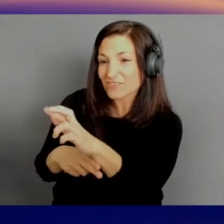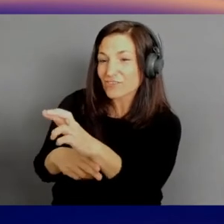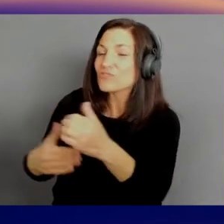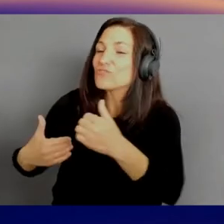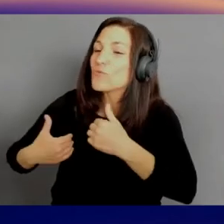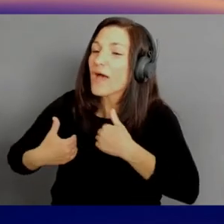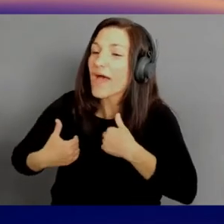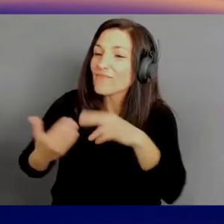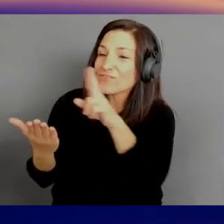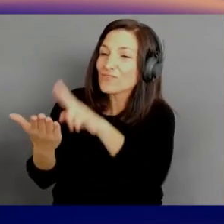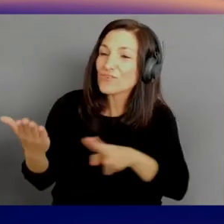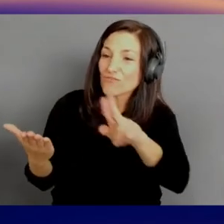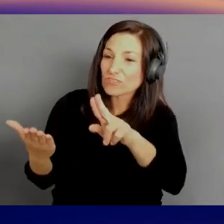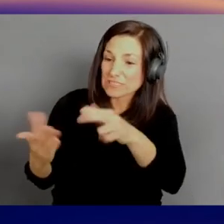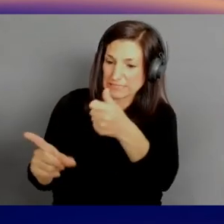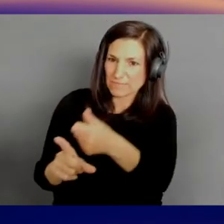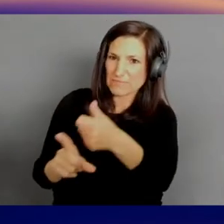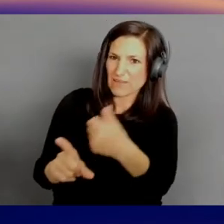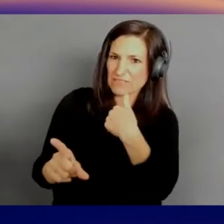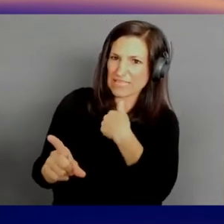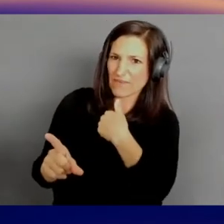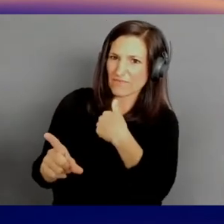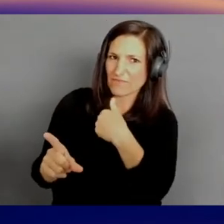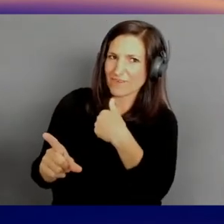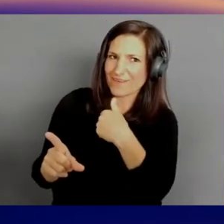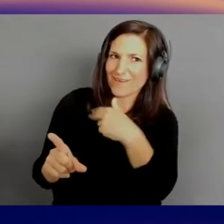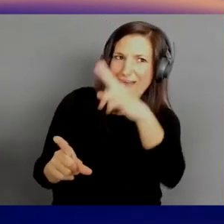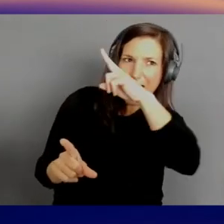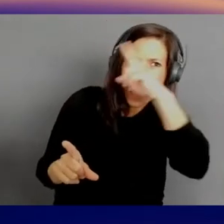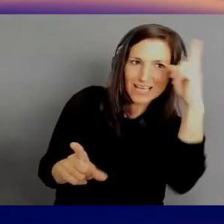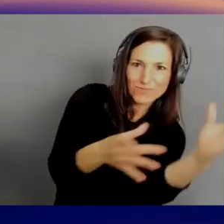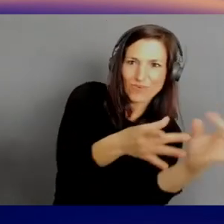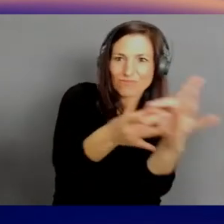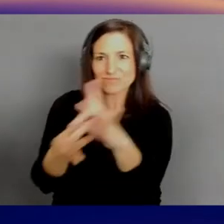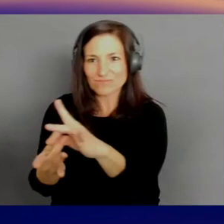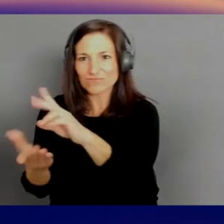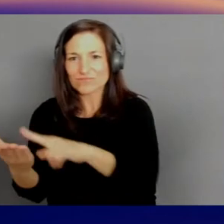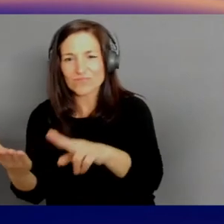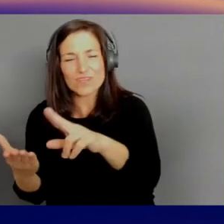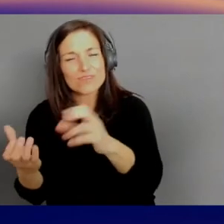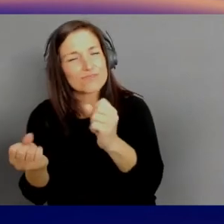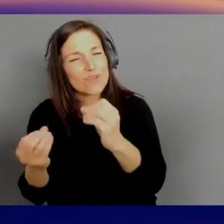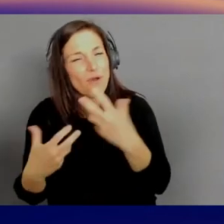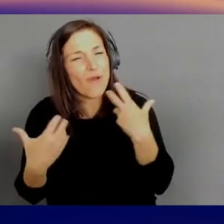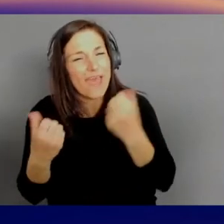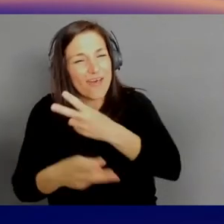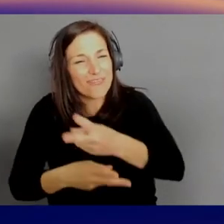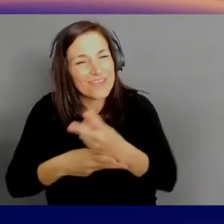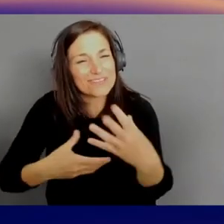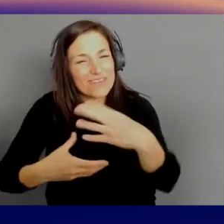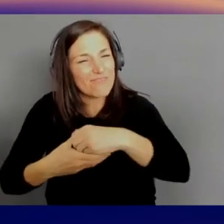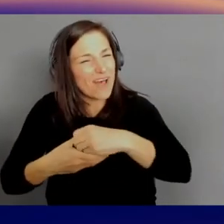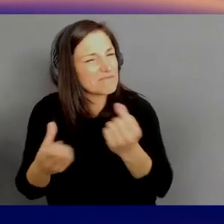hospitals that are tied to them. So healthcare is involved. So it's all kinds of things you wouldn't think about. The other thing that's interesting about the public sector